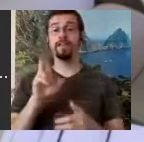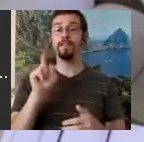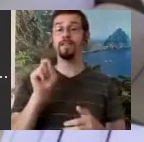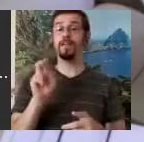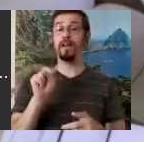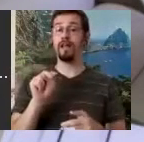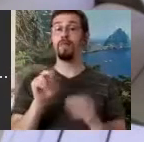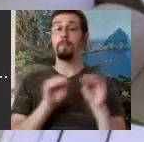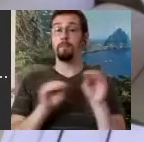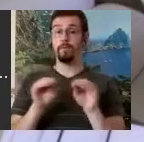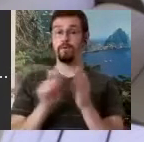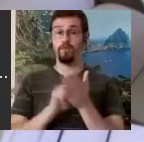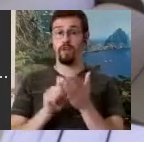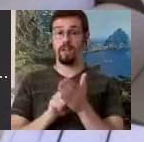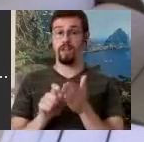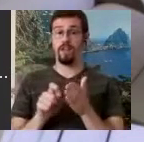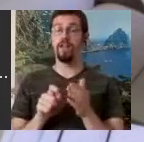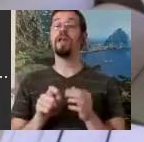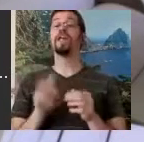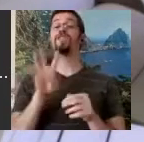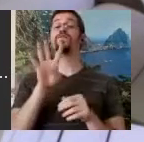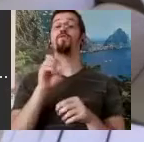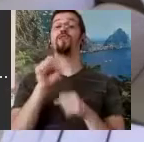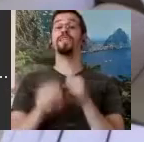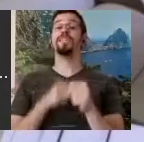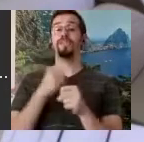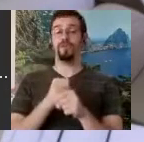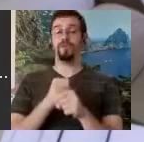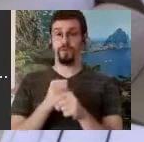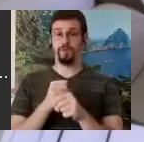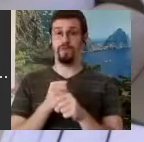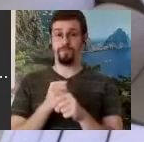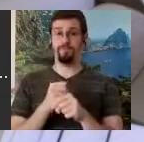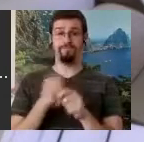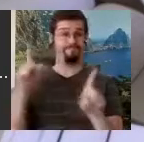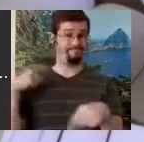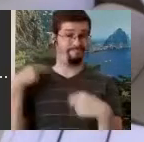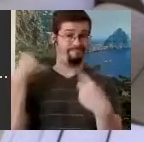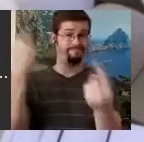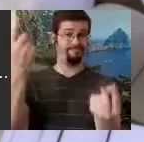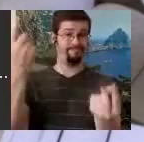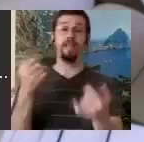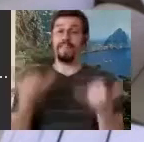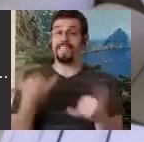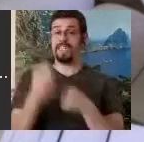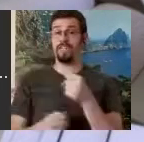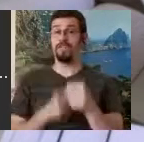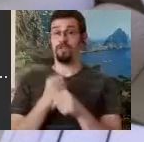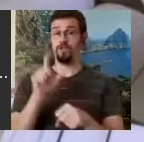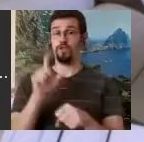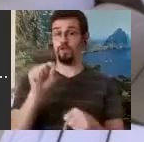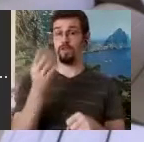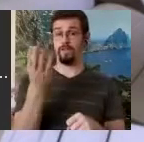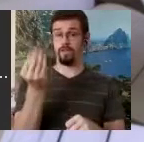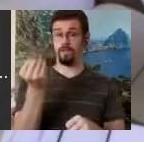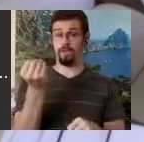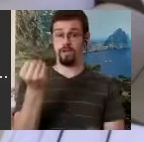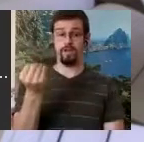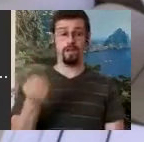old, this year, 2014. I'm older than I look. And that's okay by me because I am very,